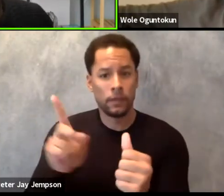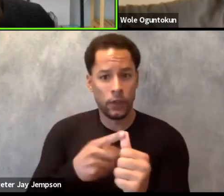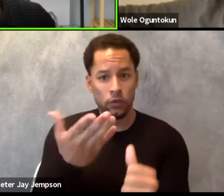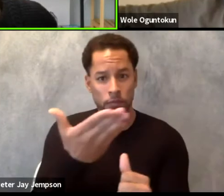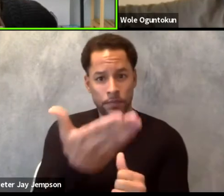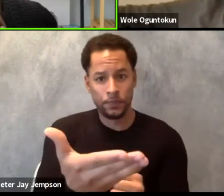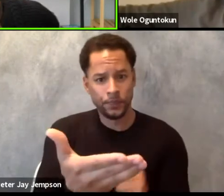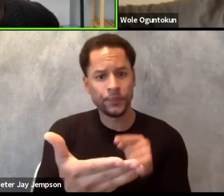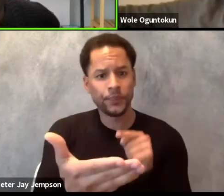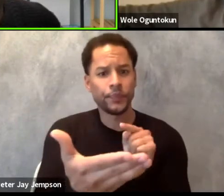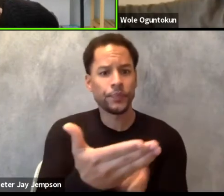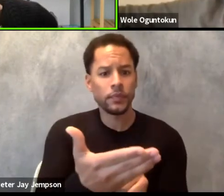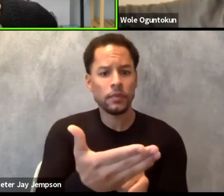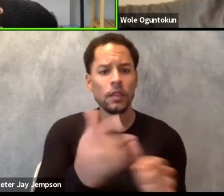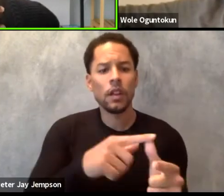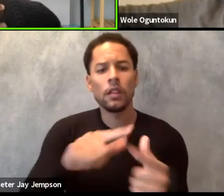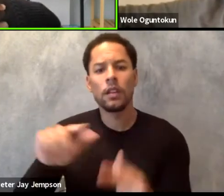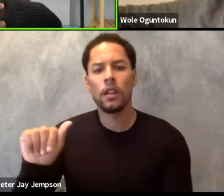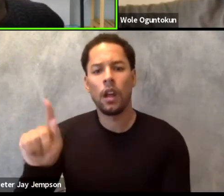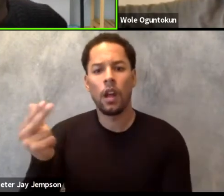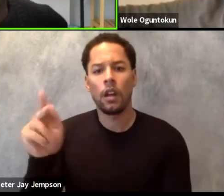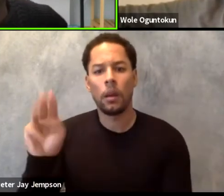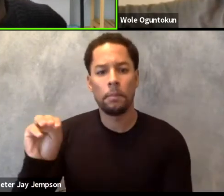and we'll come back to Adham. Lloyd, are you there?